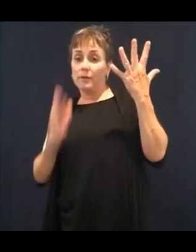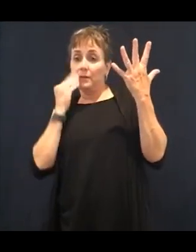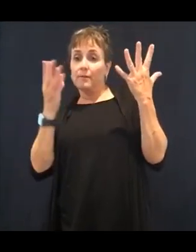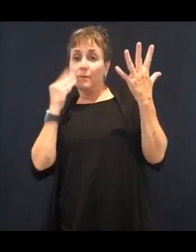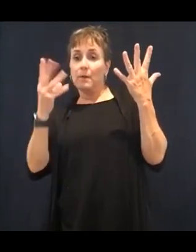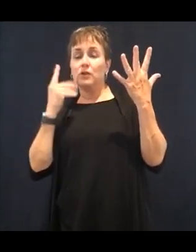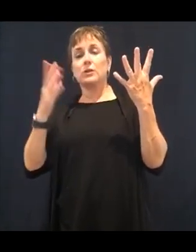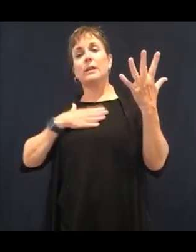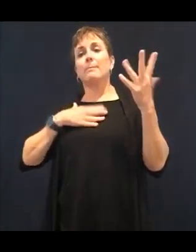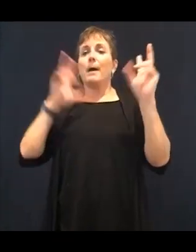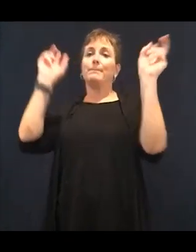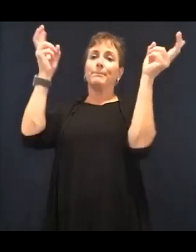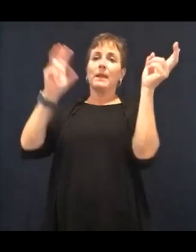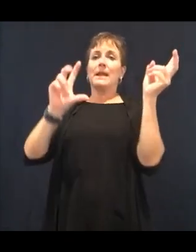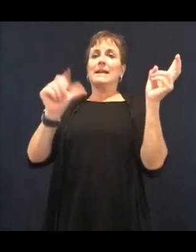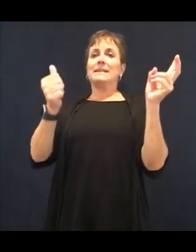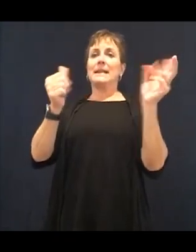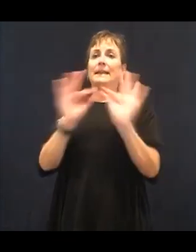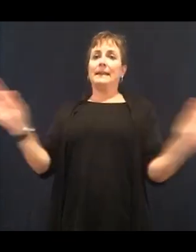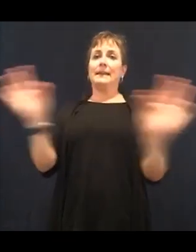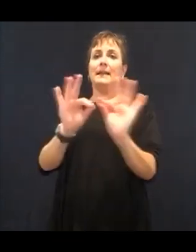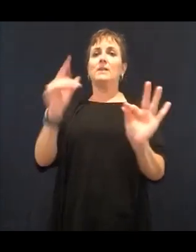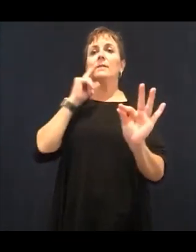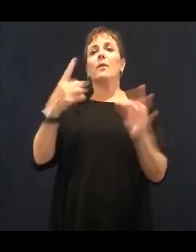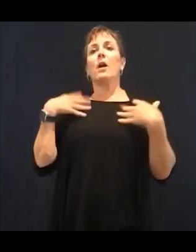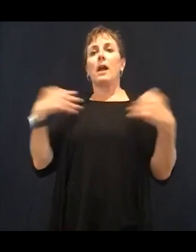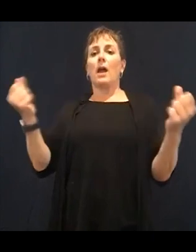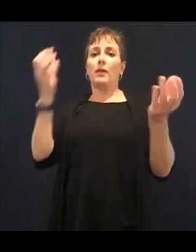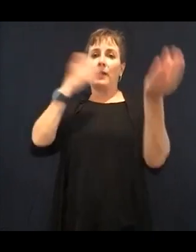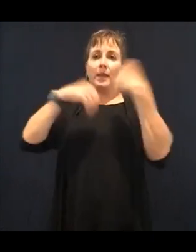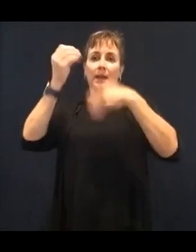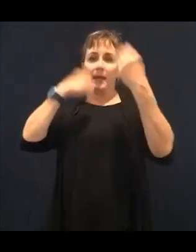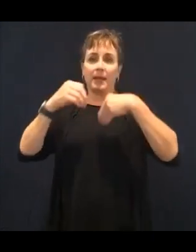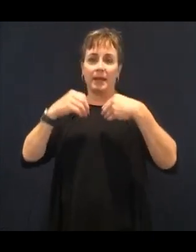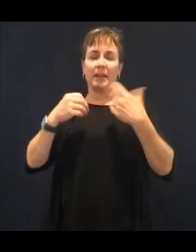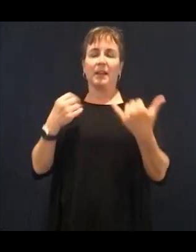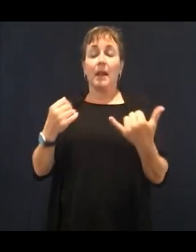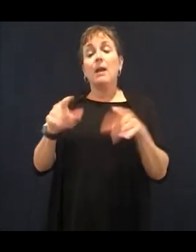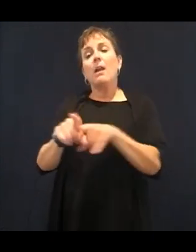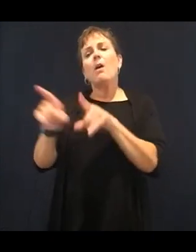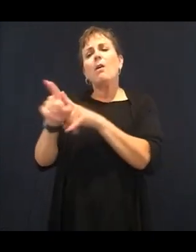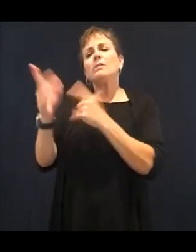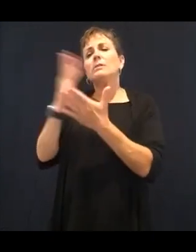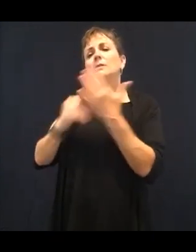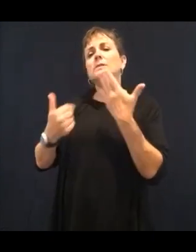on health, because there's so much misinformation out there about